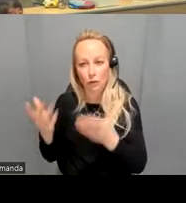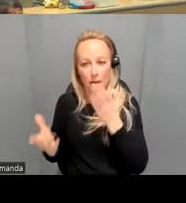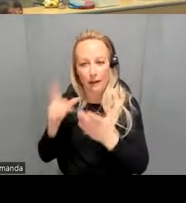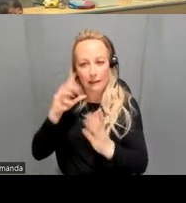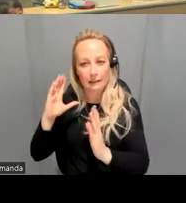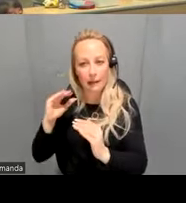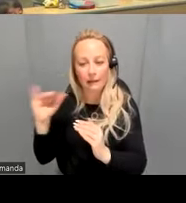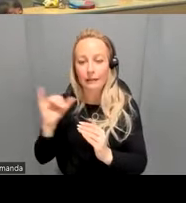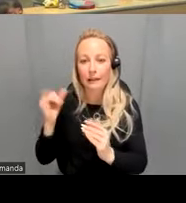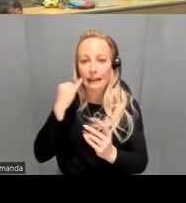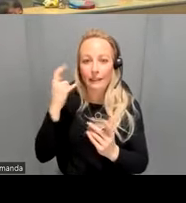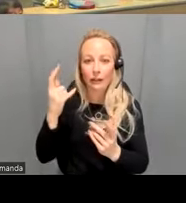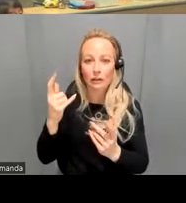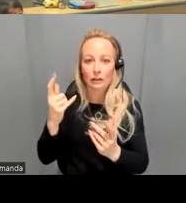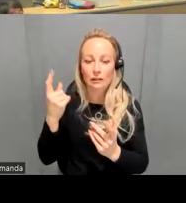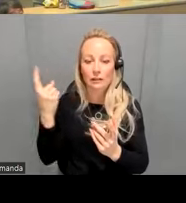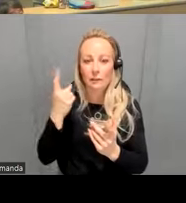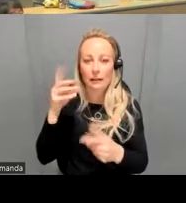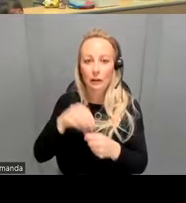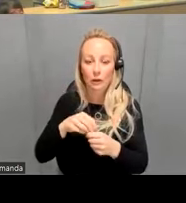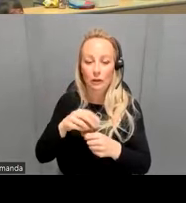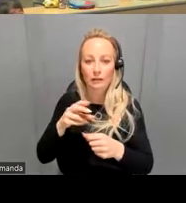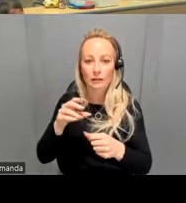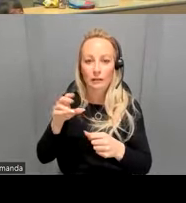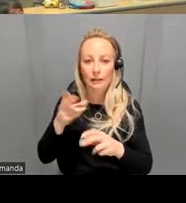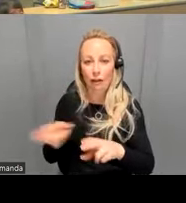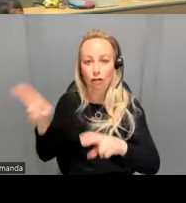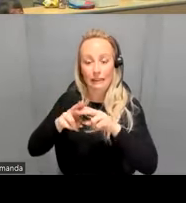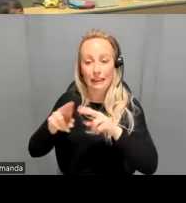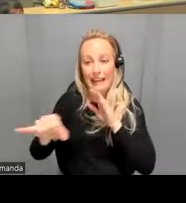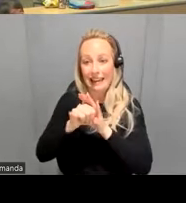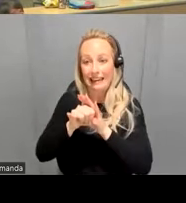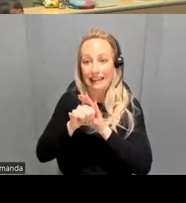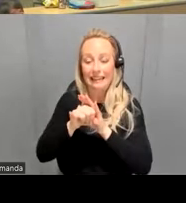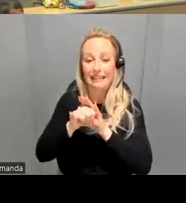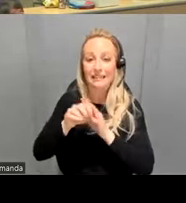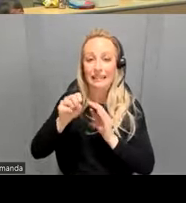there's sort of a piece here of um increasing like identity salience so by engaging in that